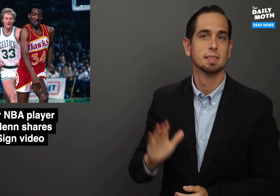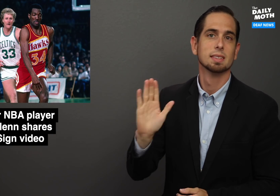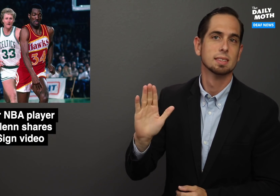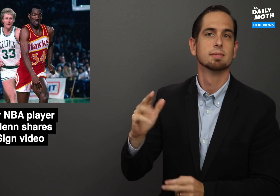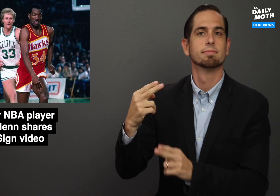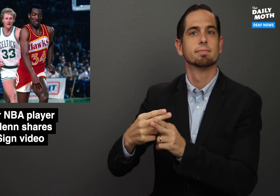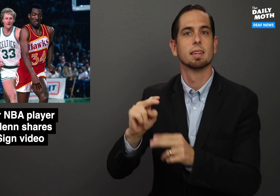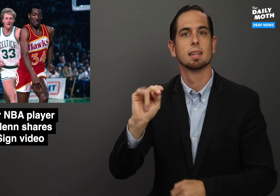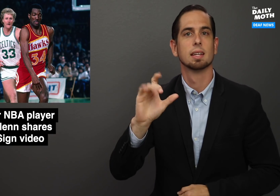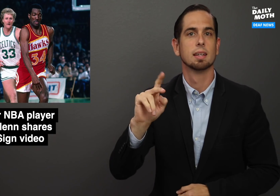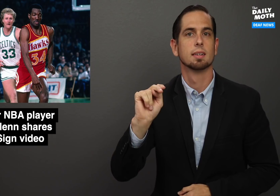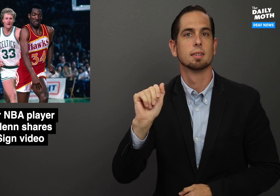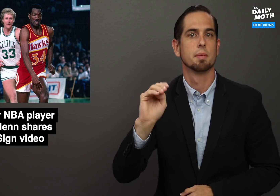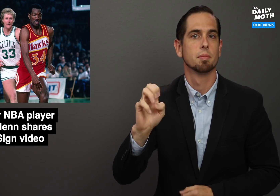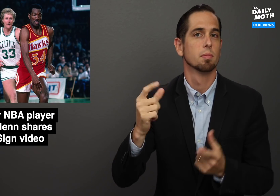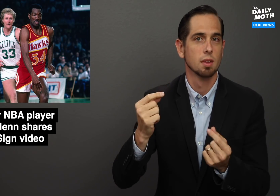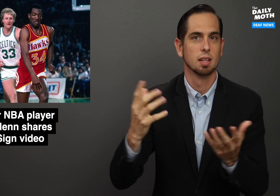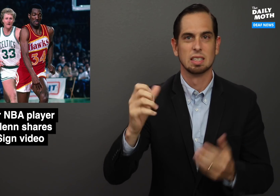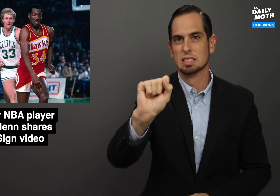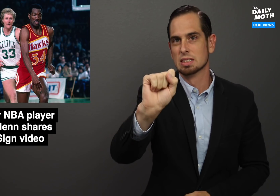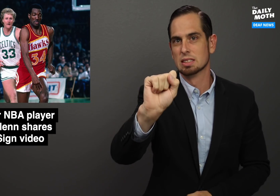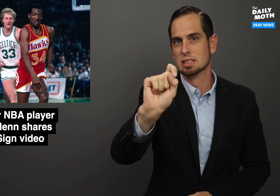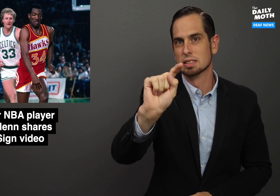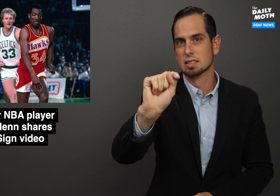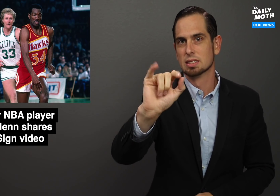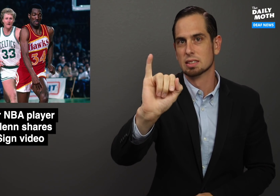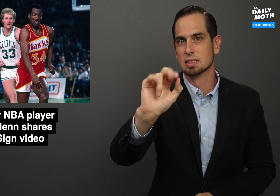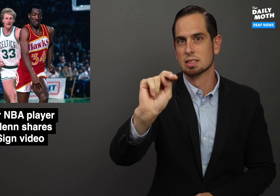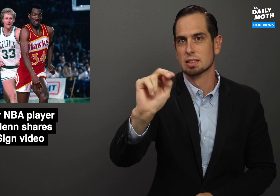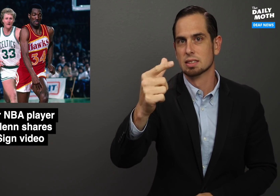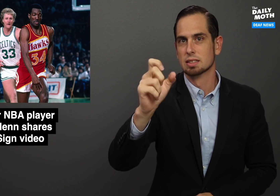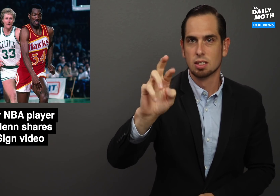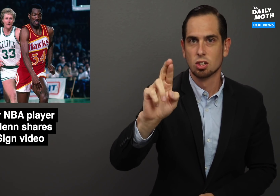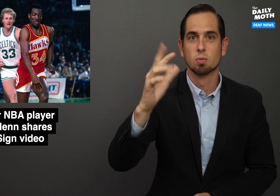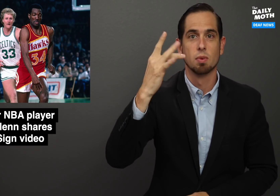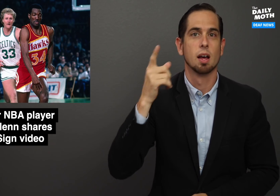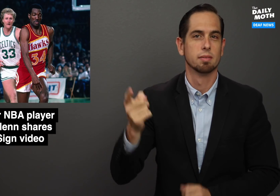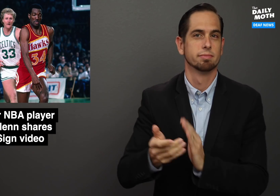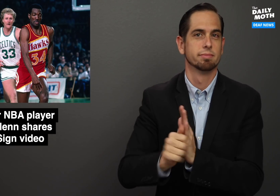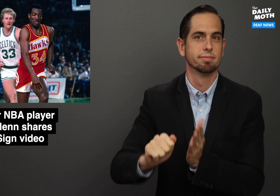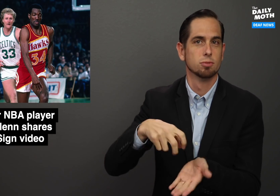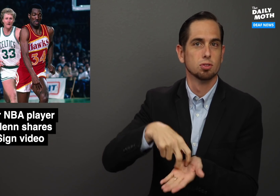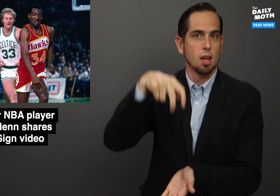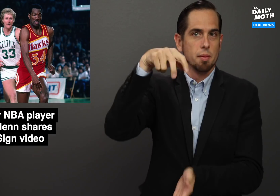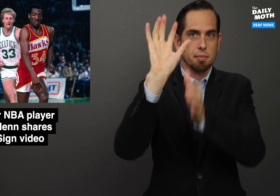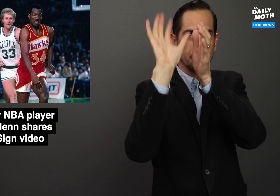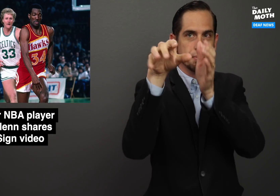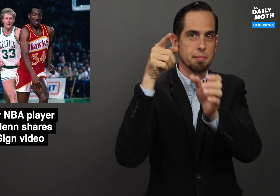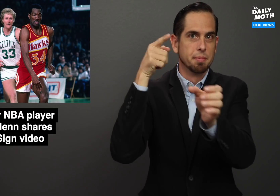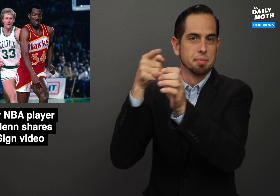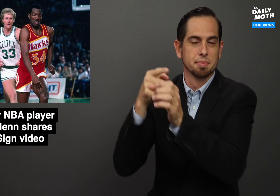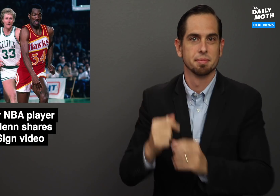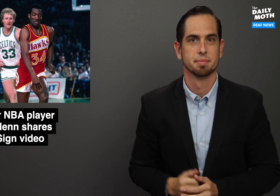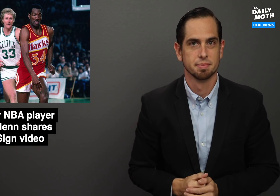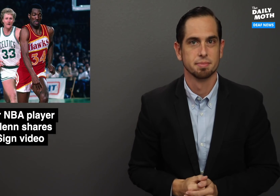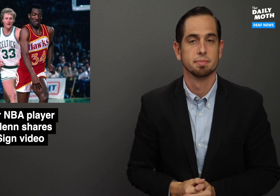His nickname was "Stinger," because of his jump shot skills.